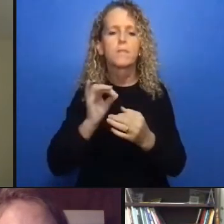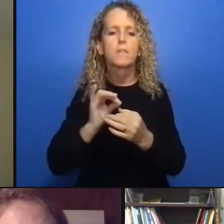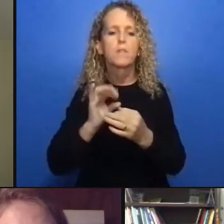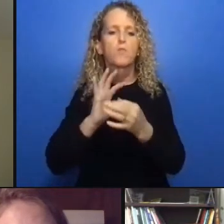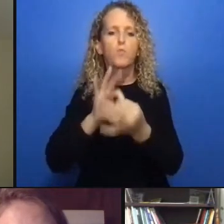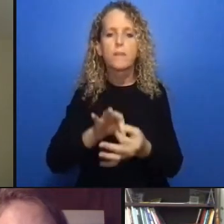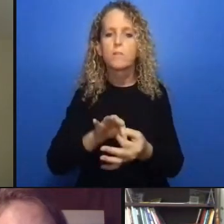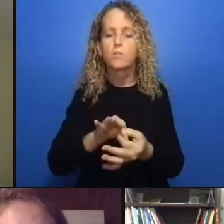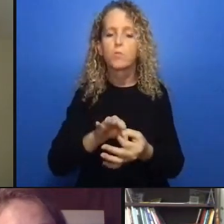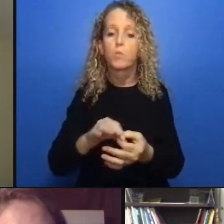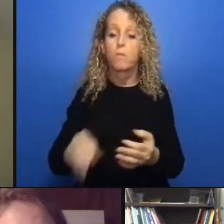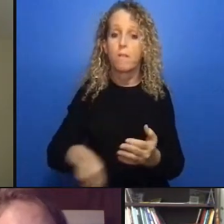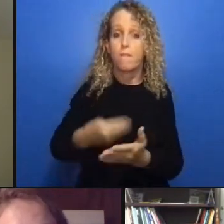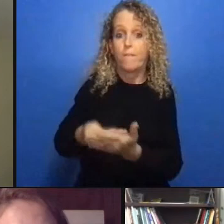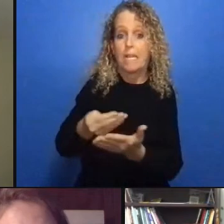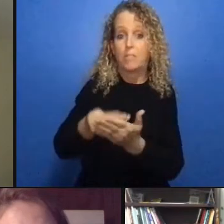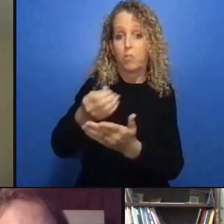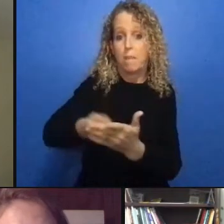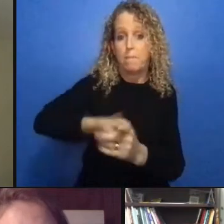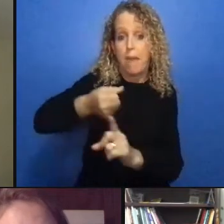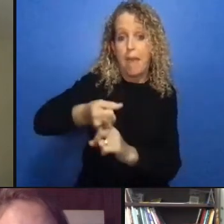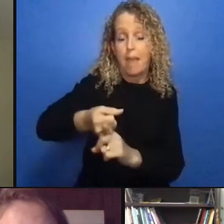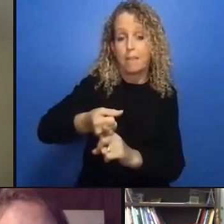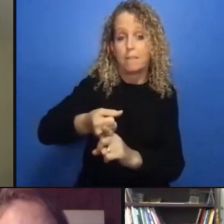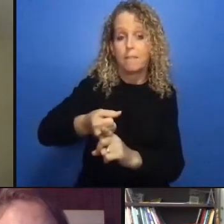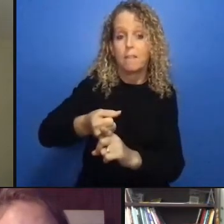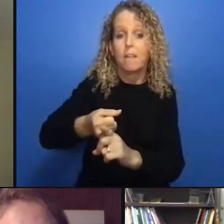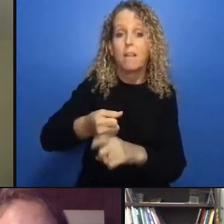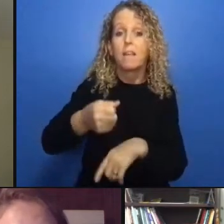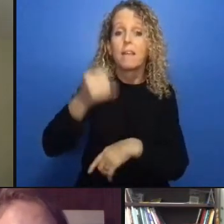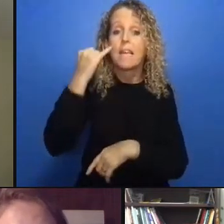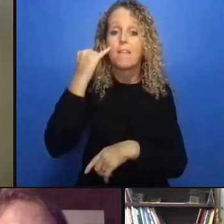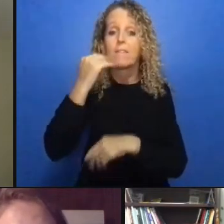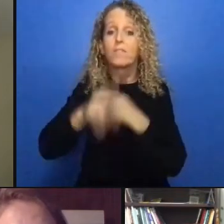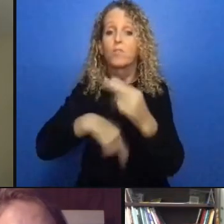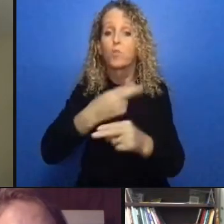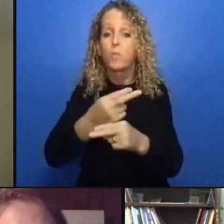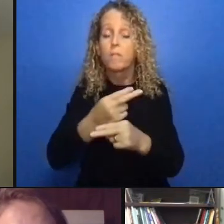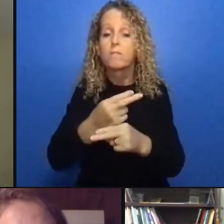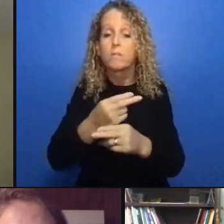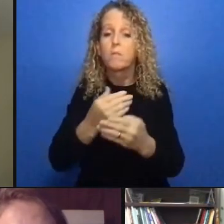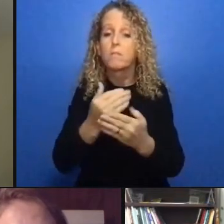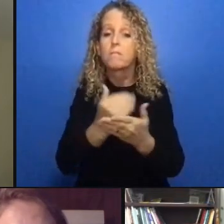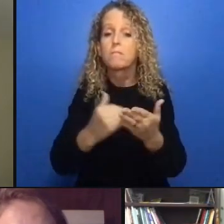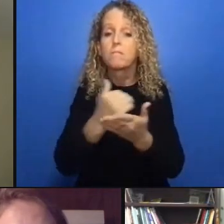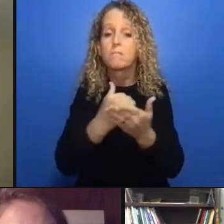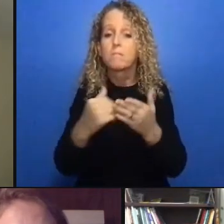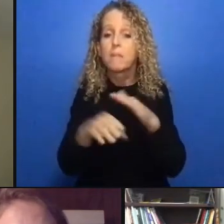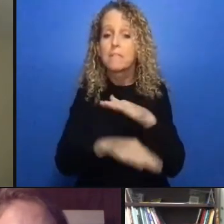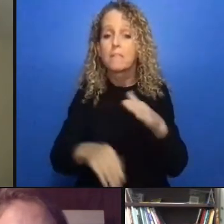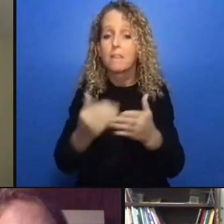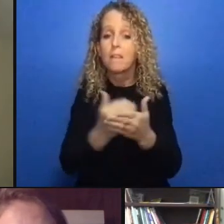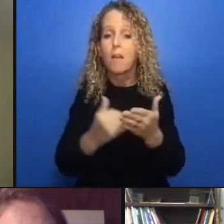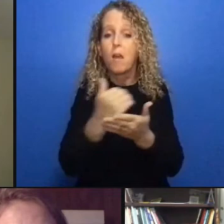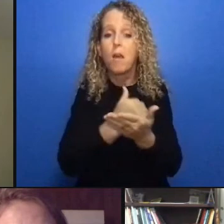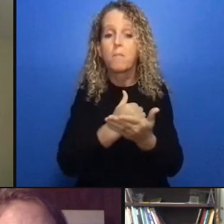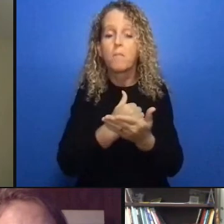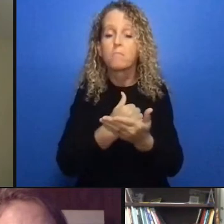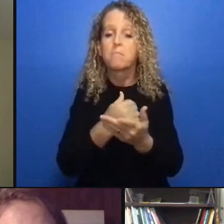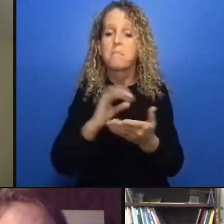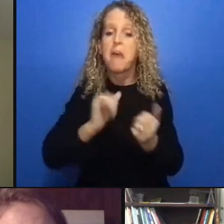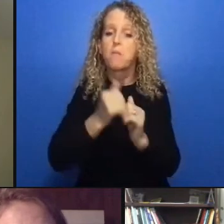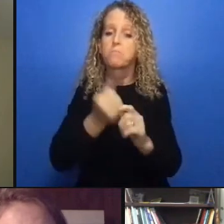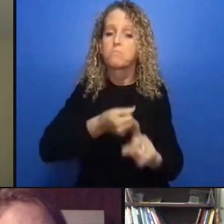this road of not the road is a long road as we imagine abolition democracy in the sense that yes